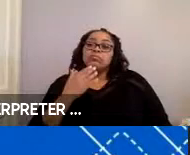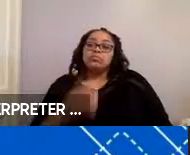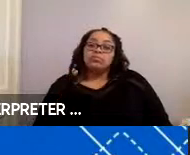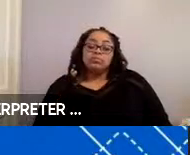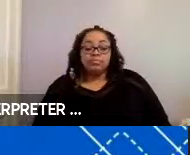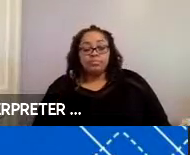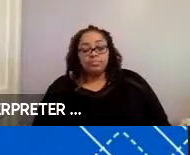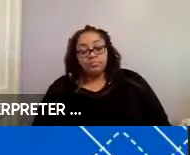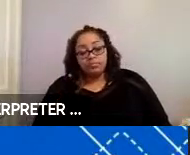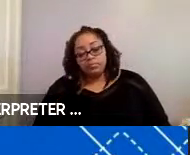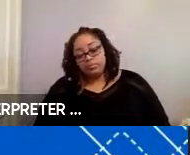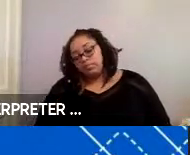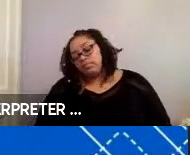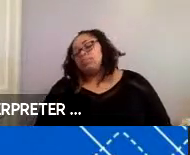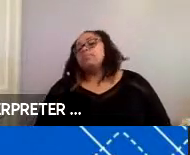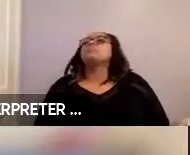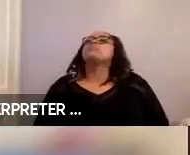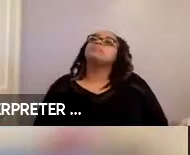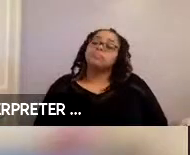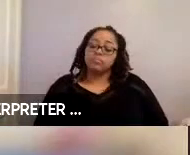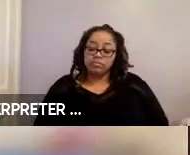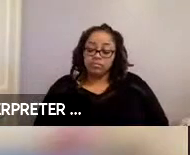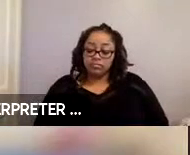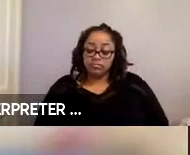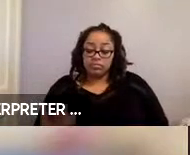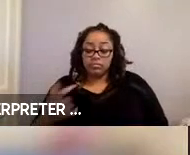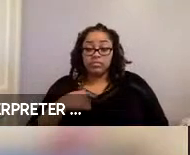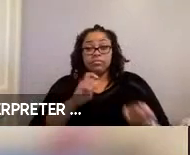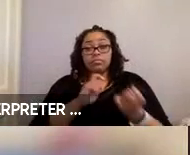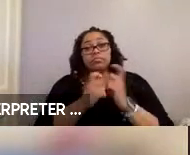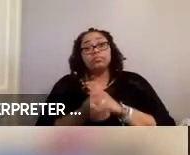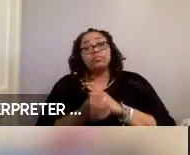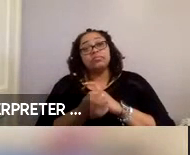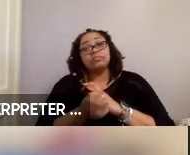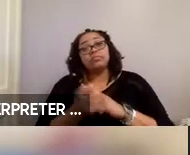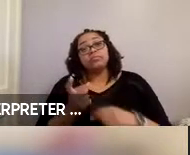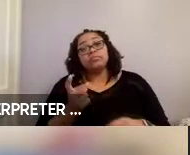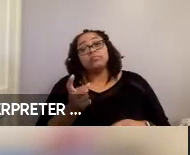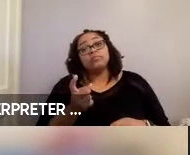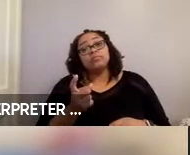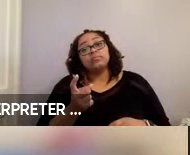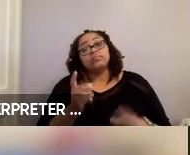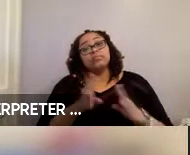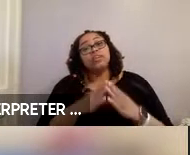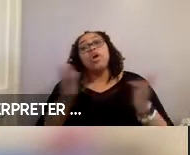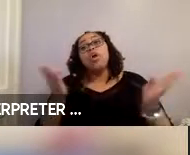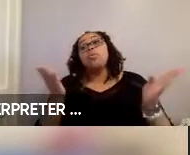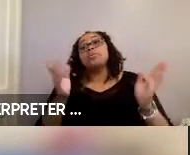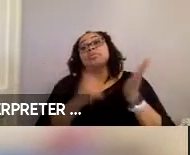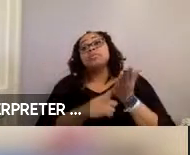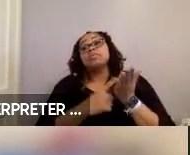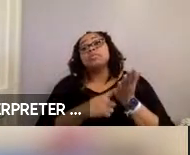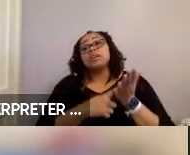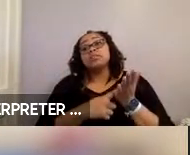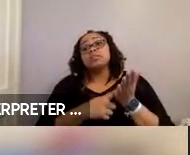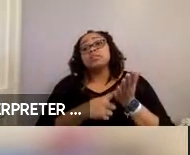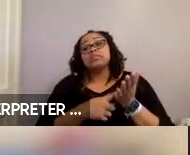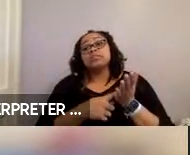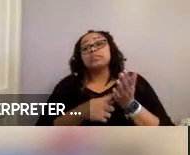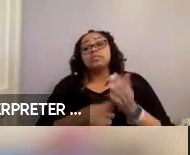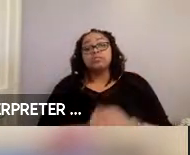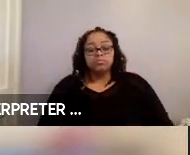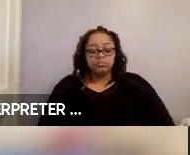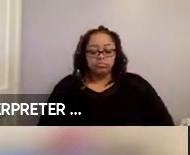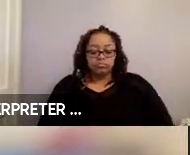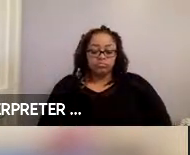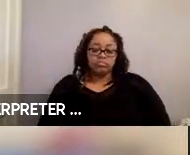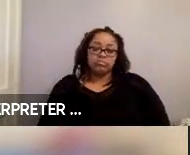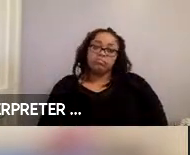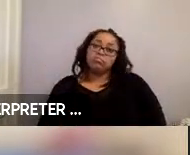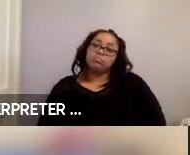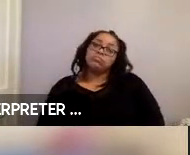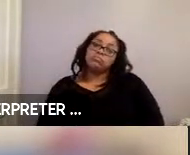So, we are going to, switch now, to the open discussion period. And as